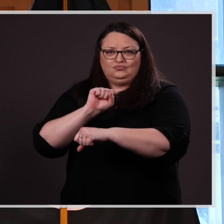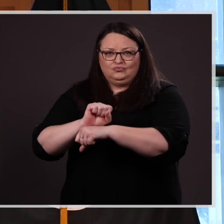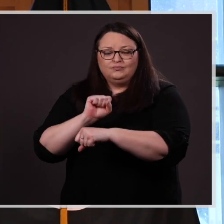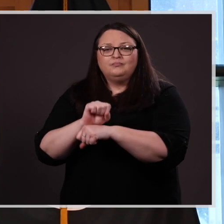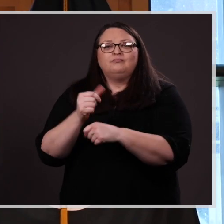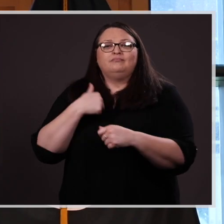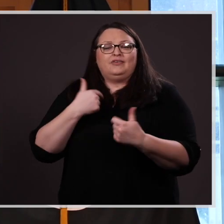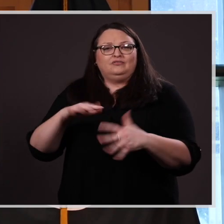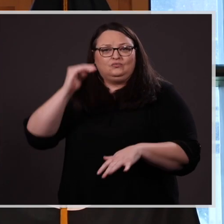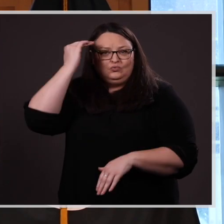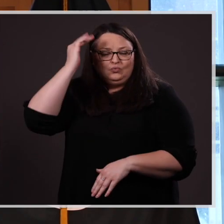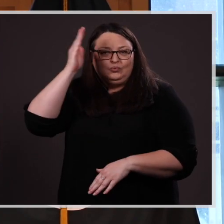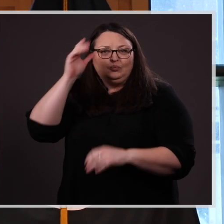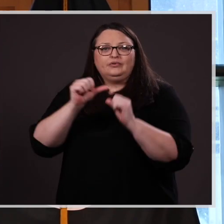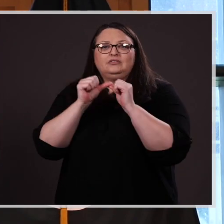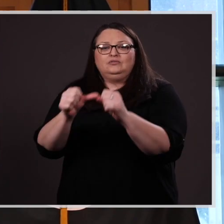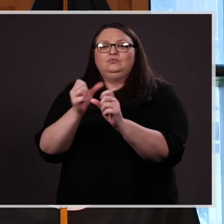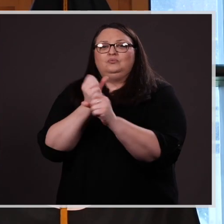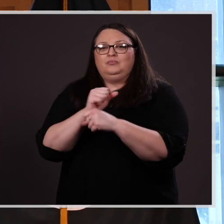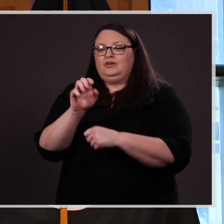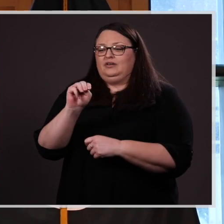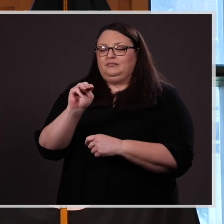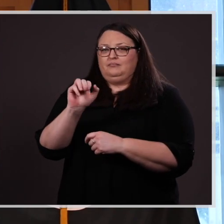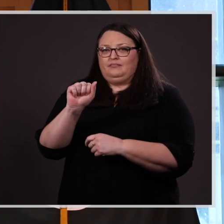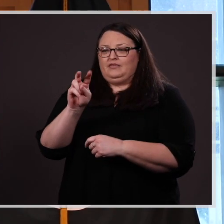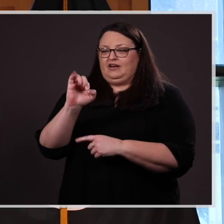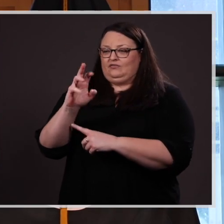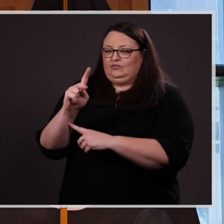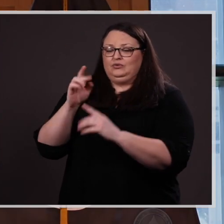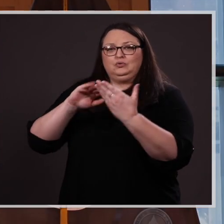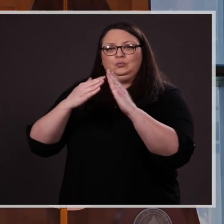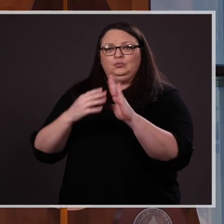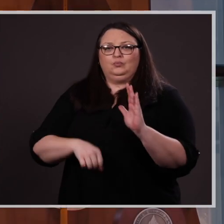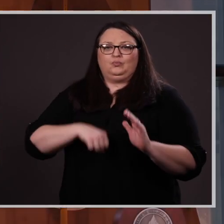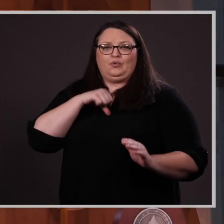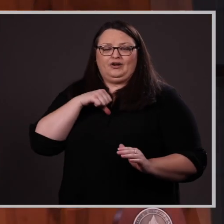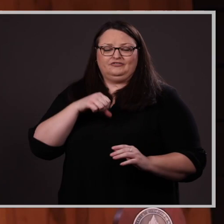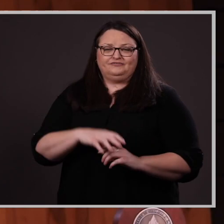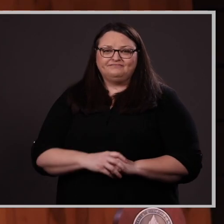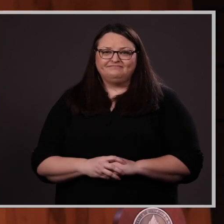you will continue to make the Maverick community proud.